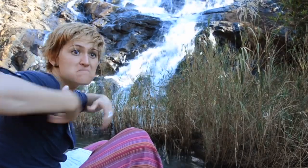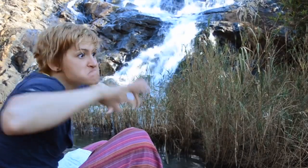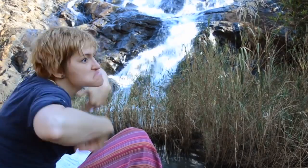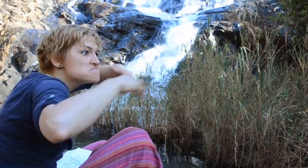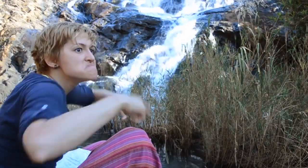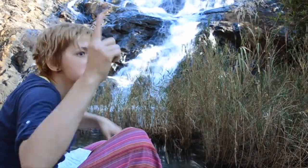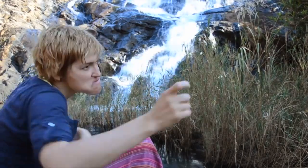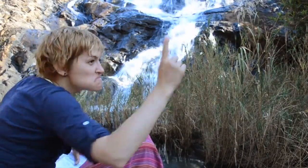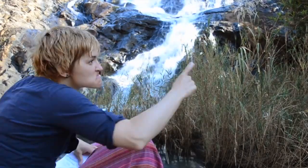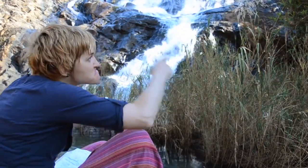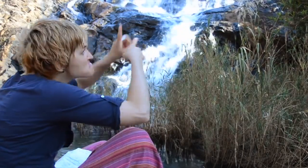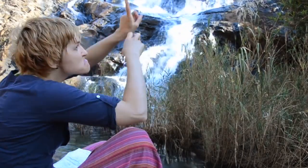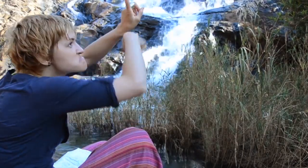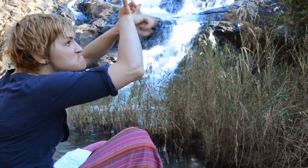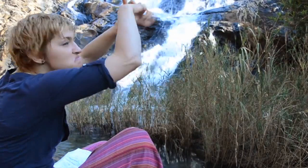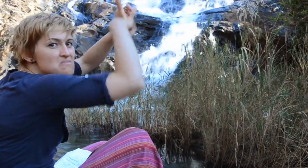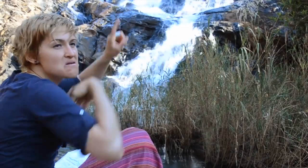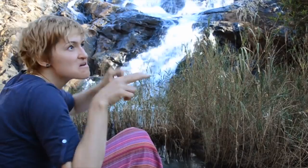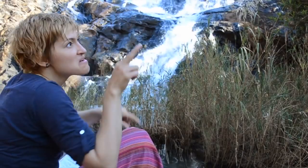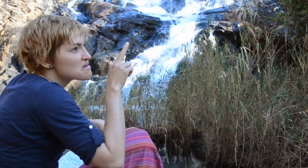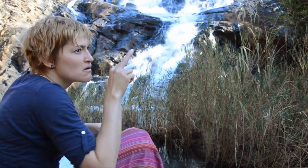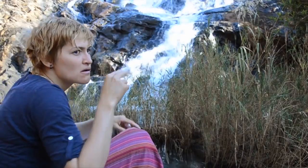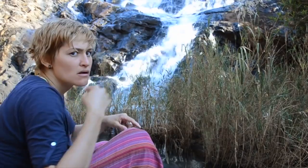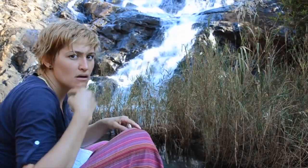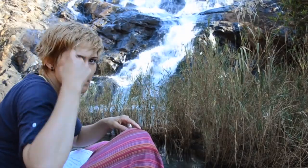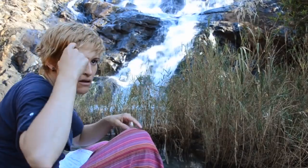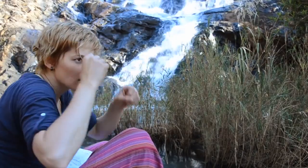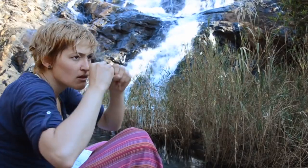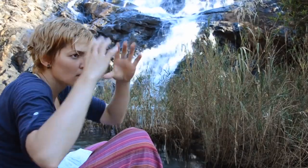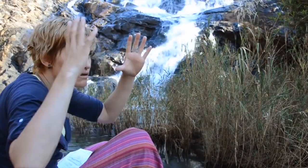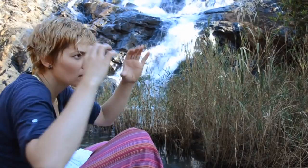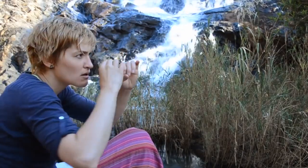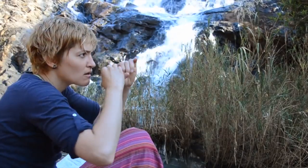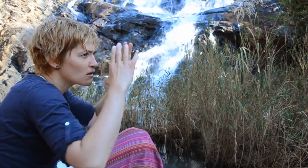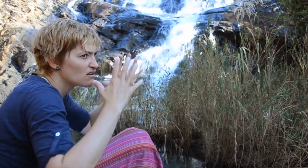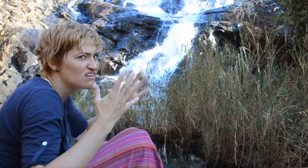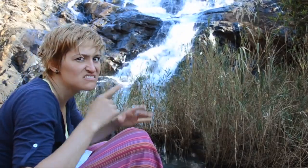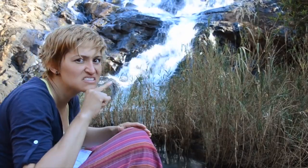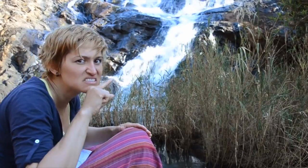thorns, animals moving freely and climbing trees, and